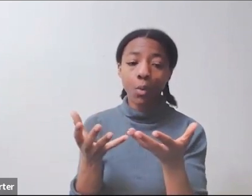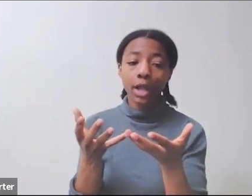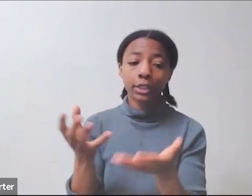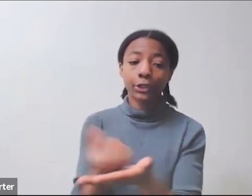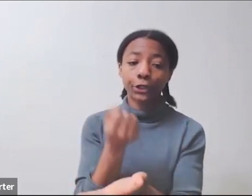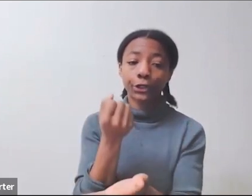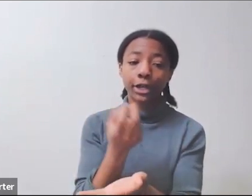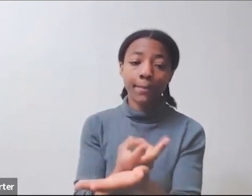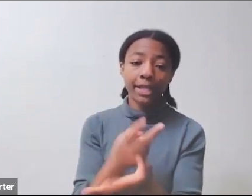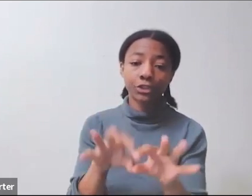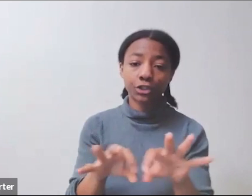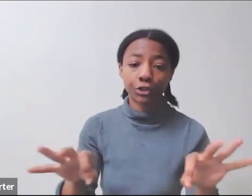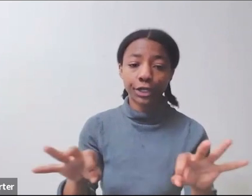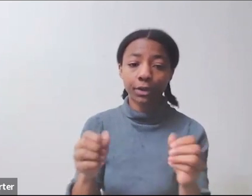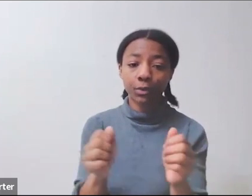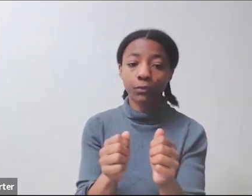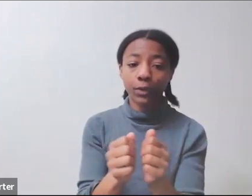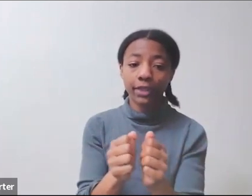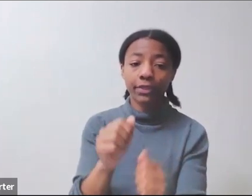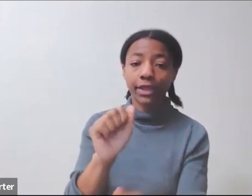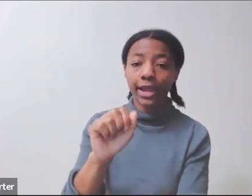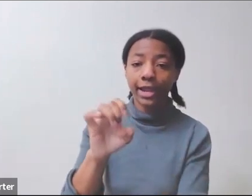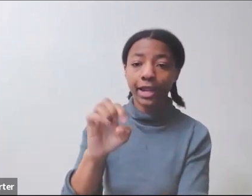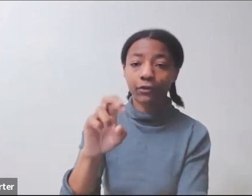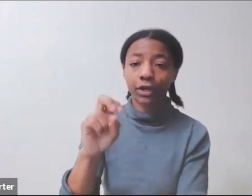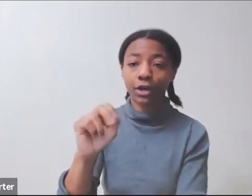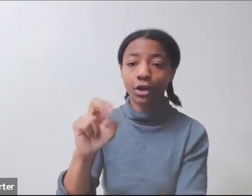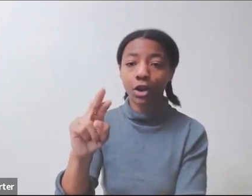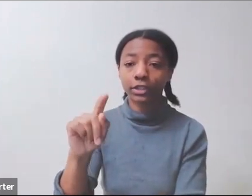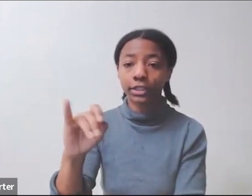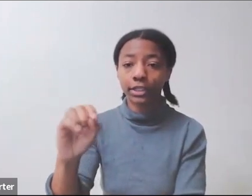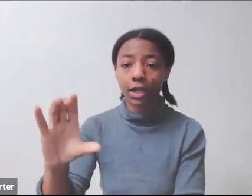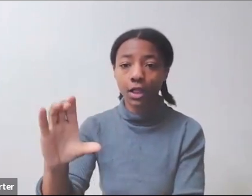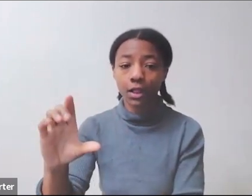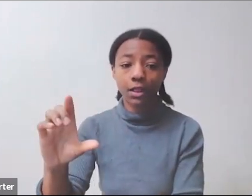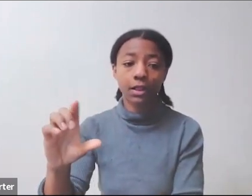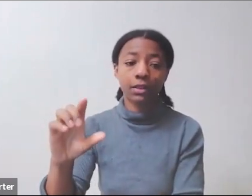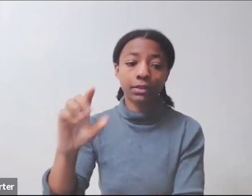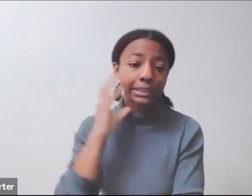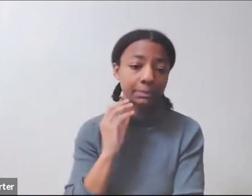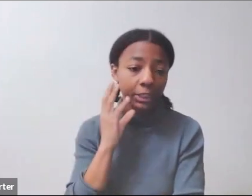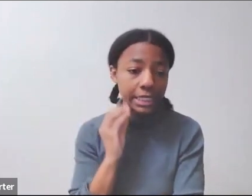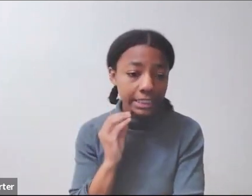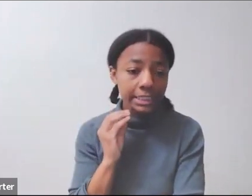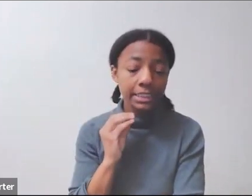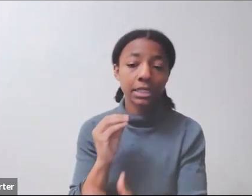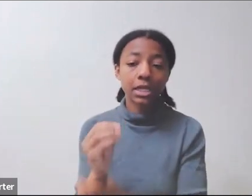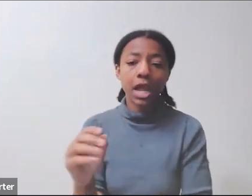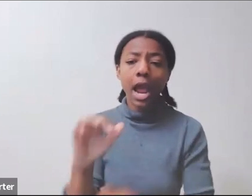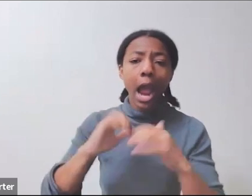Yes, that's a great question. If you're still in school, then I think there are lots of different opportunities.